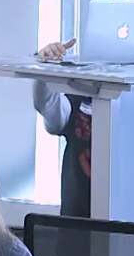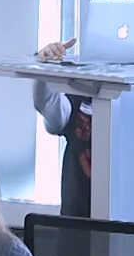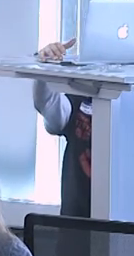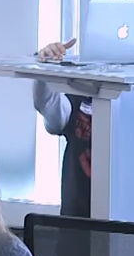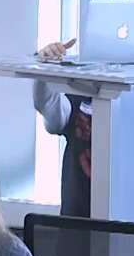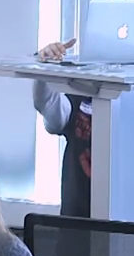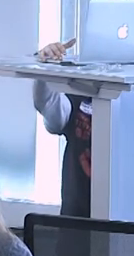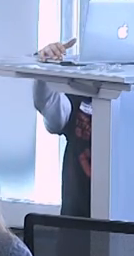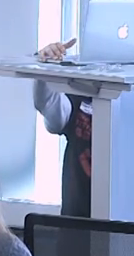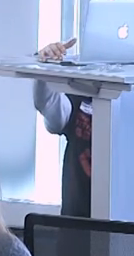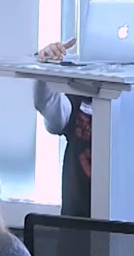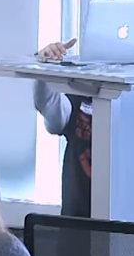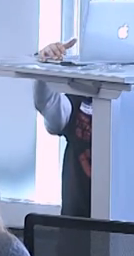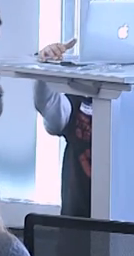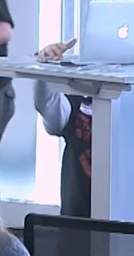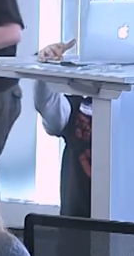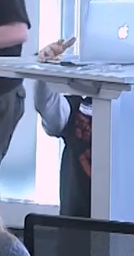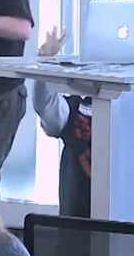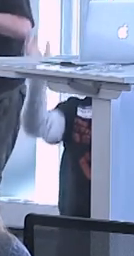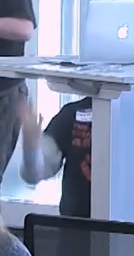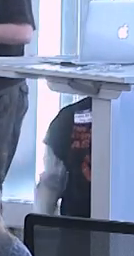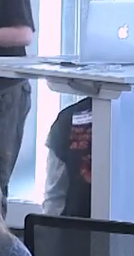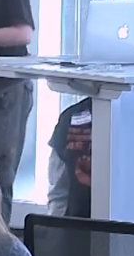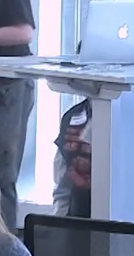and if we have time for questions, that'd be great.